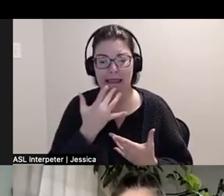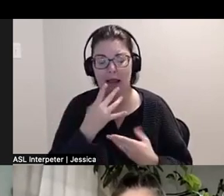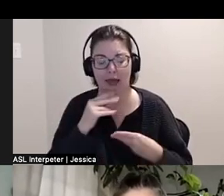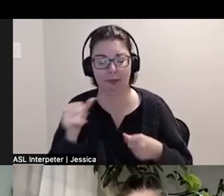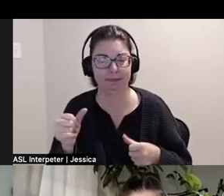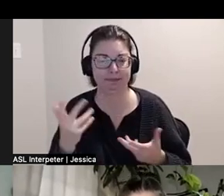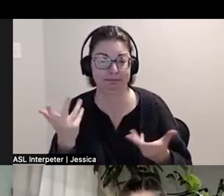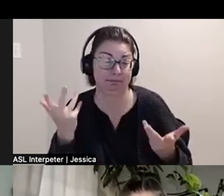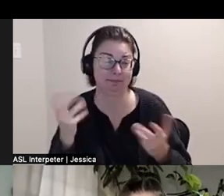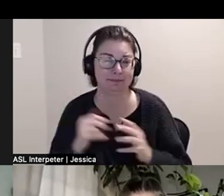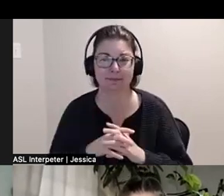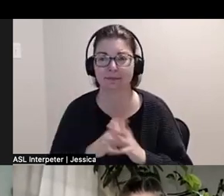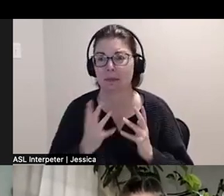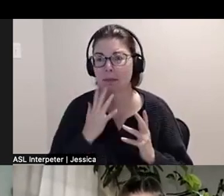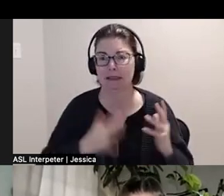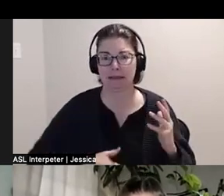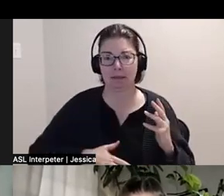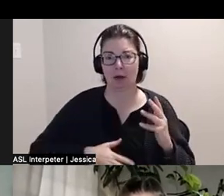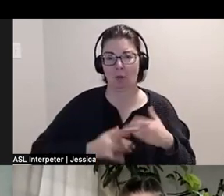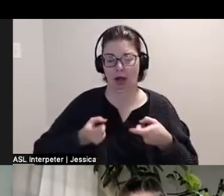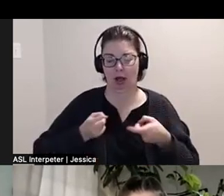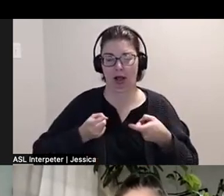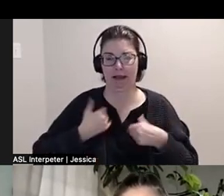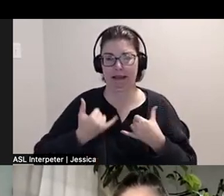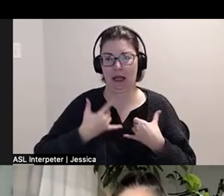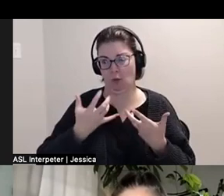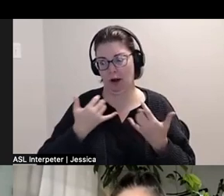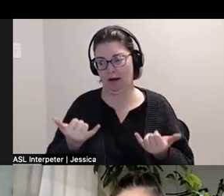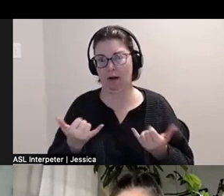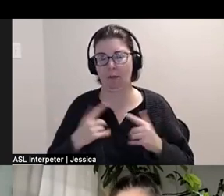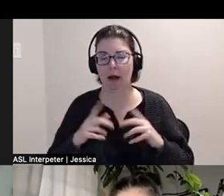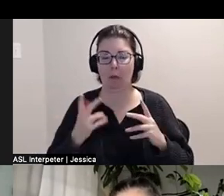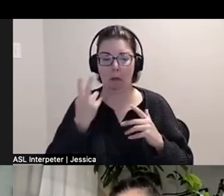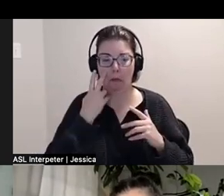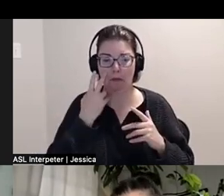maybe my stomach will behave today. I really want it. And yeah, so I'll get bubble tea all the time.